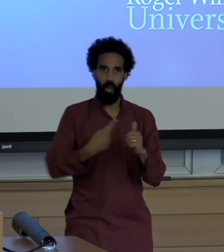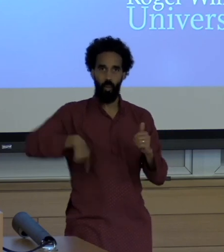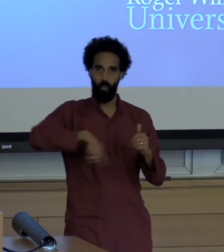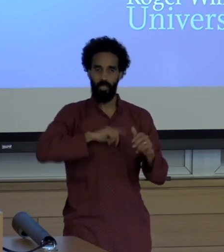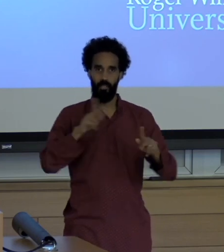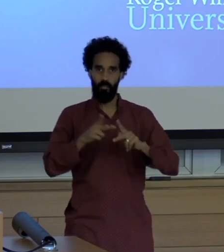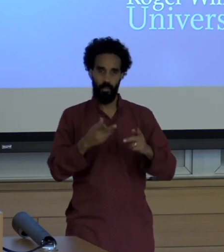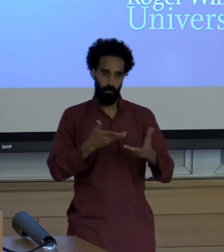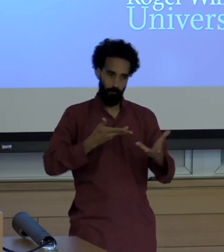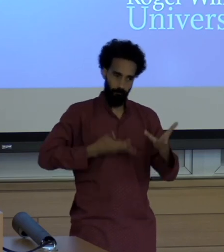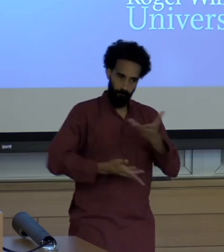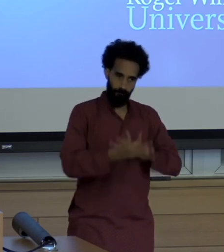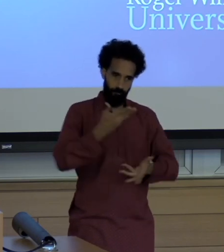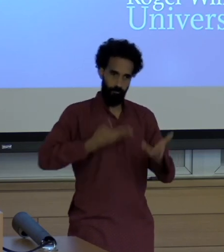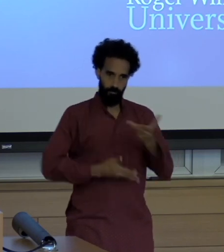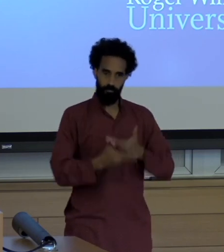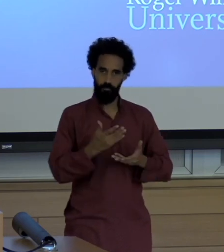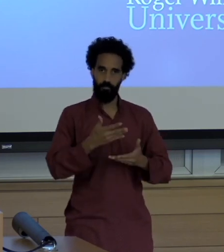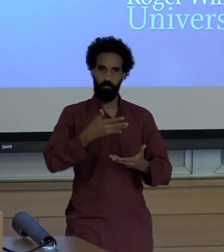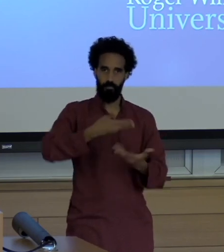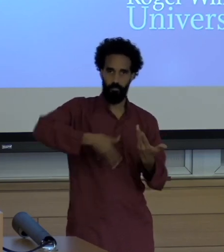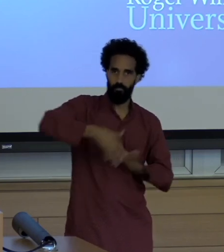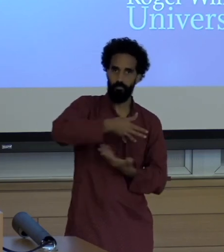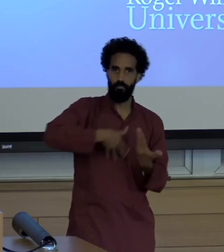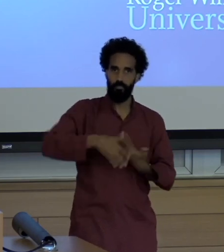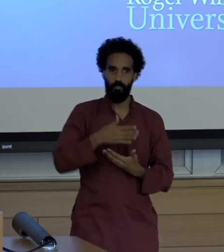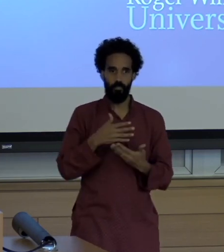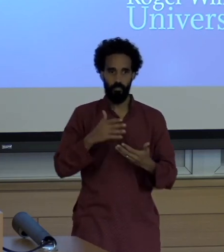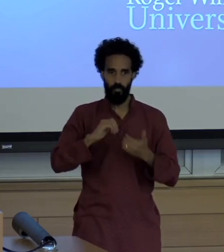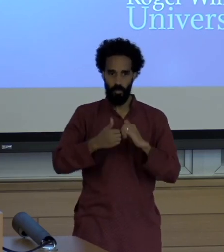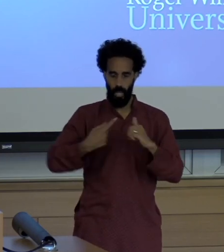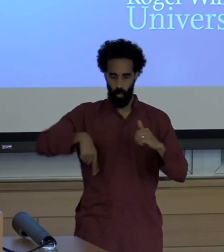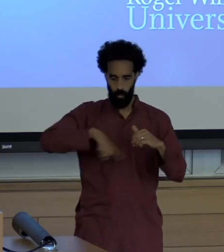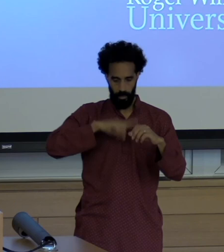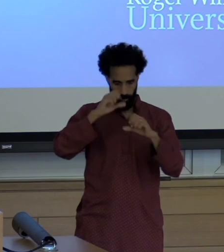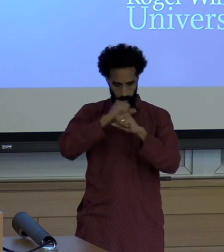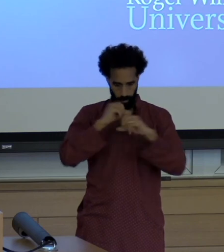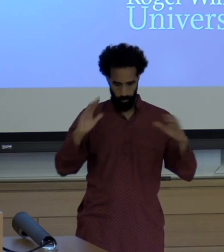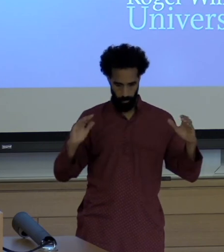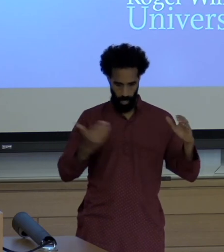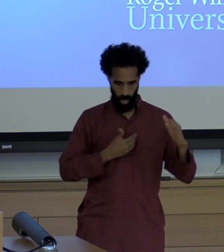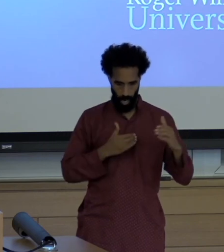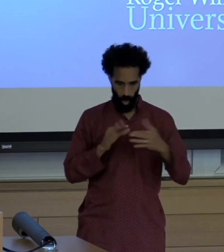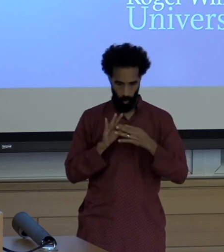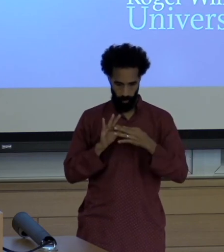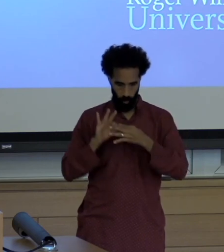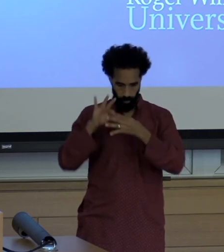How we see ourselves within the planet Those are hard to get to